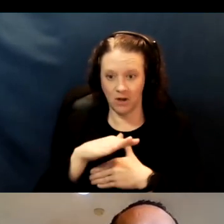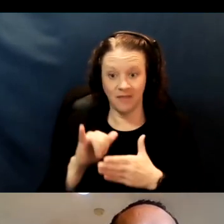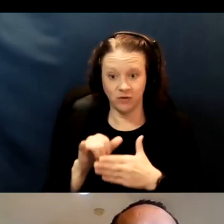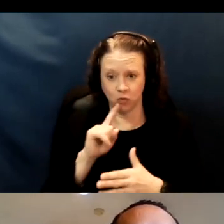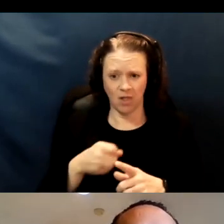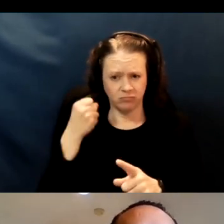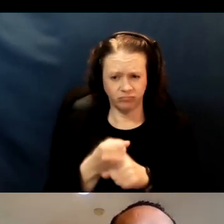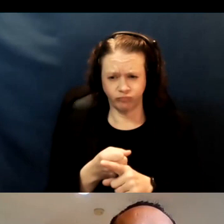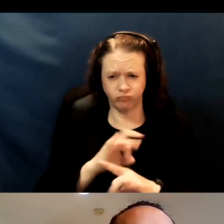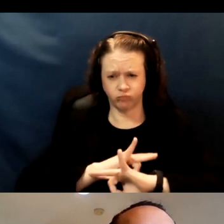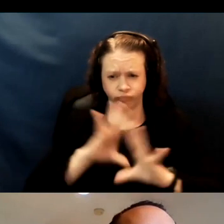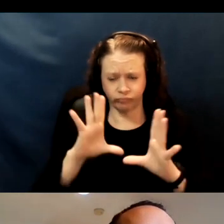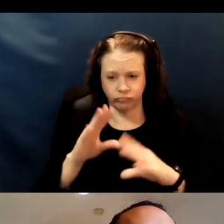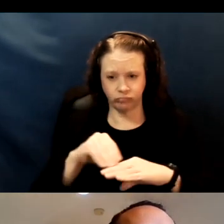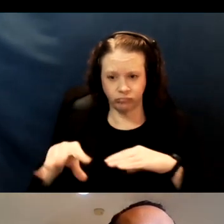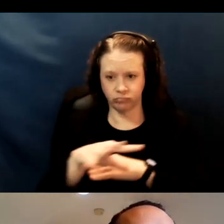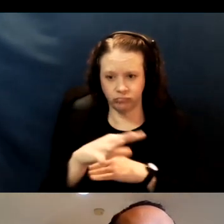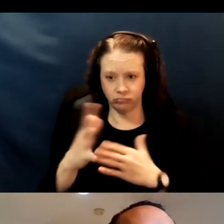hard hits areas of the county.